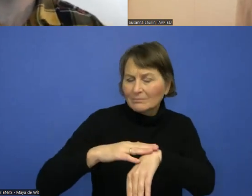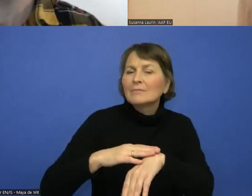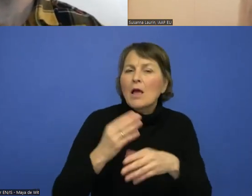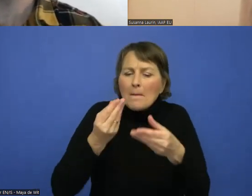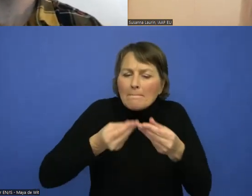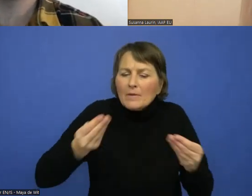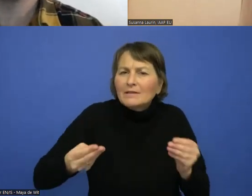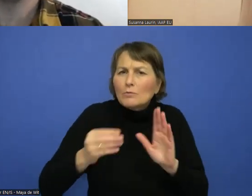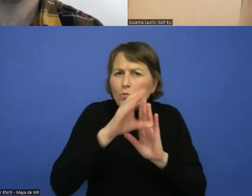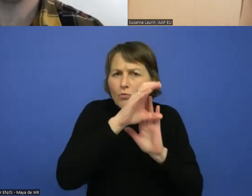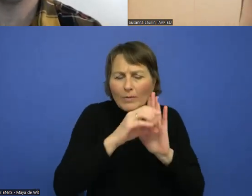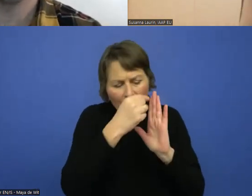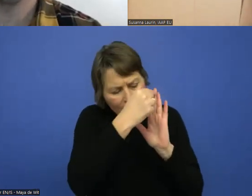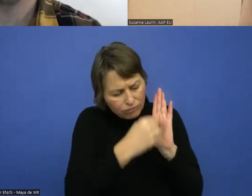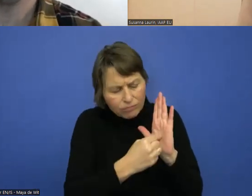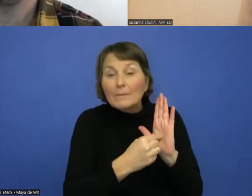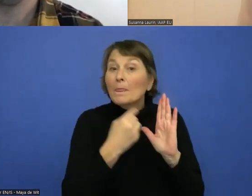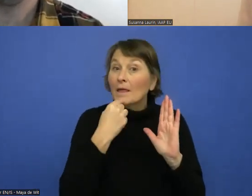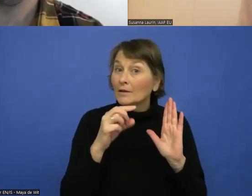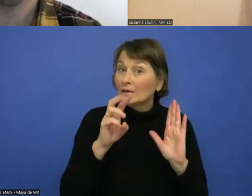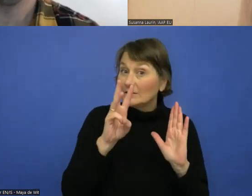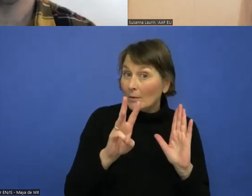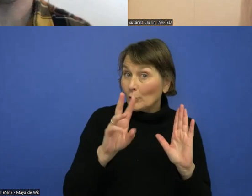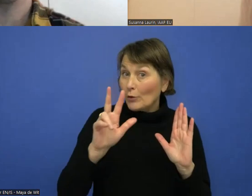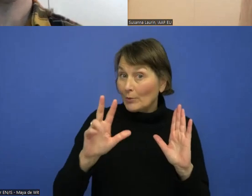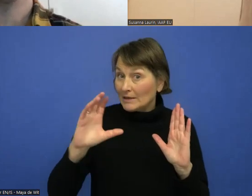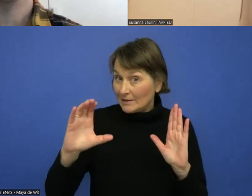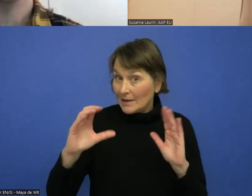W3 standards, but not anything on the EN standards.